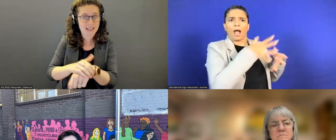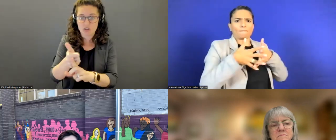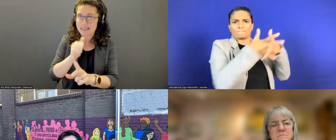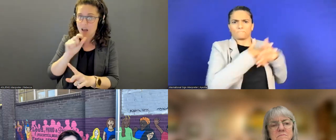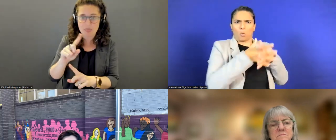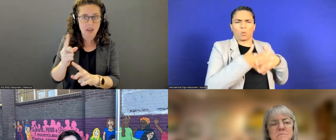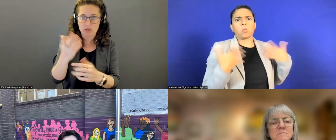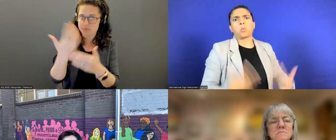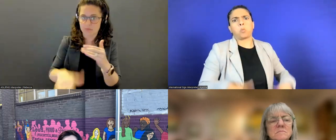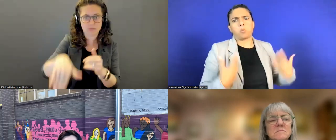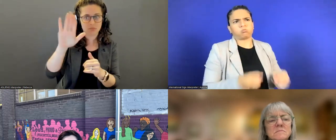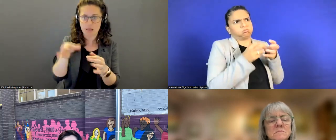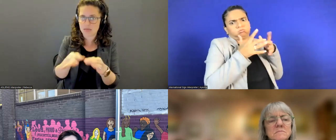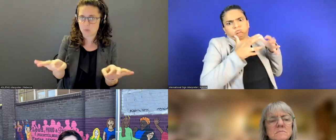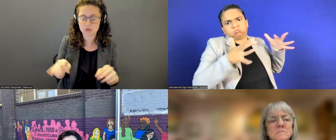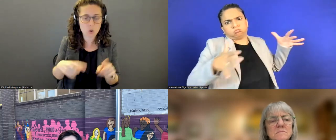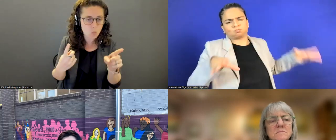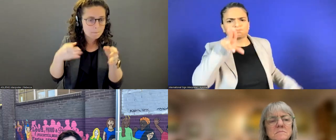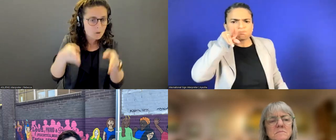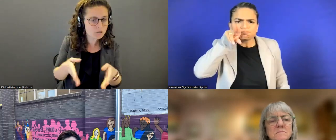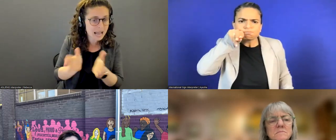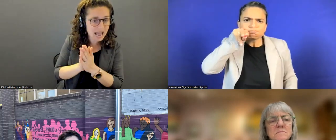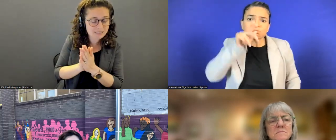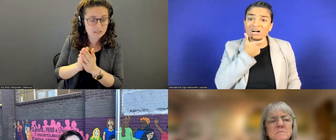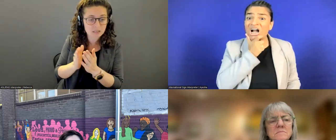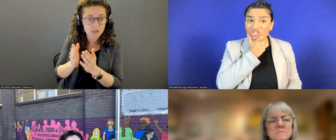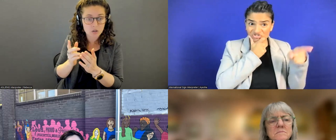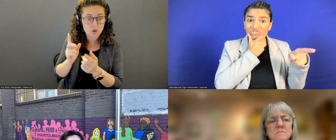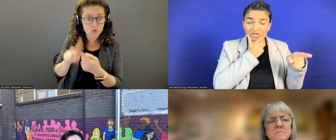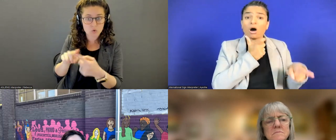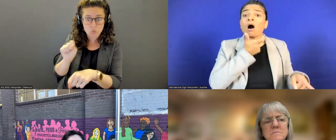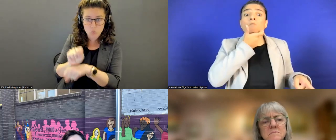Do you have to be a native English speaker to work at these jobs.